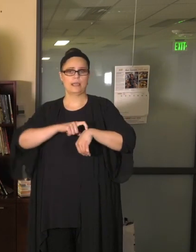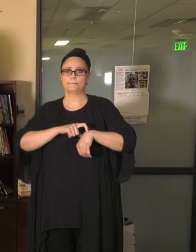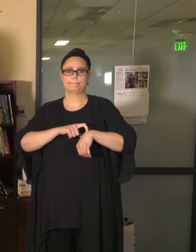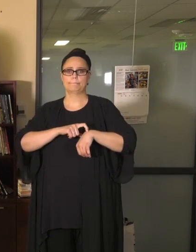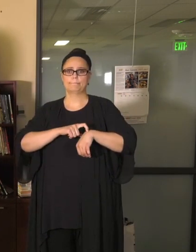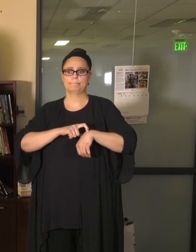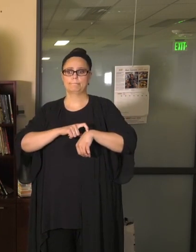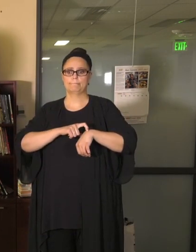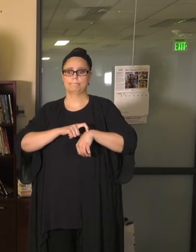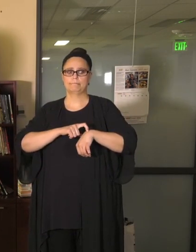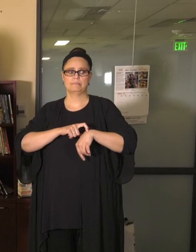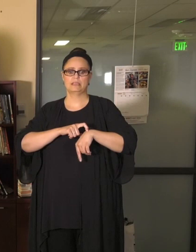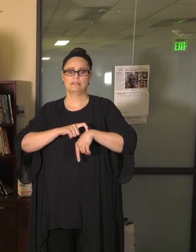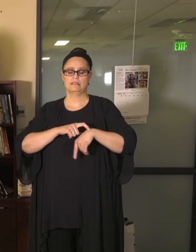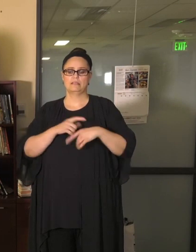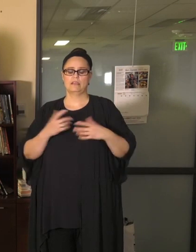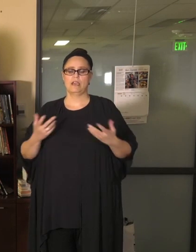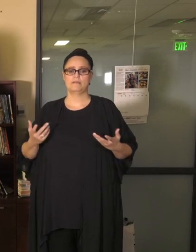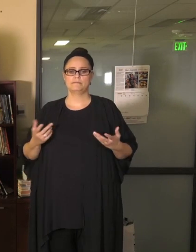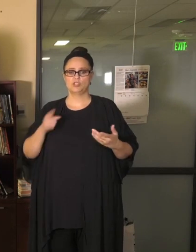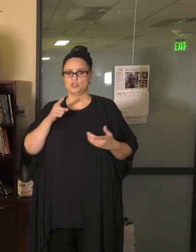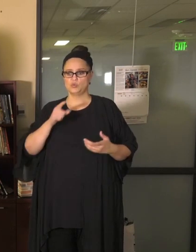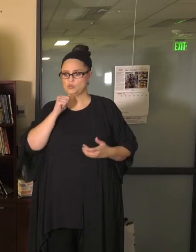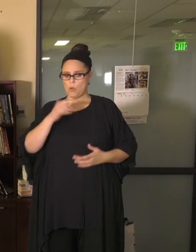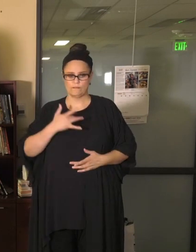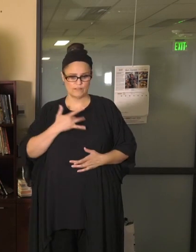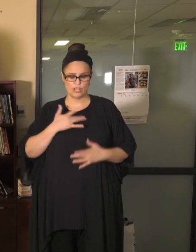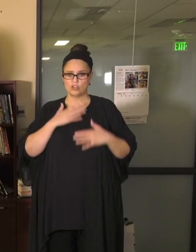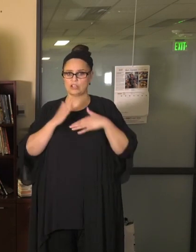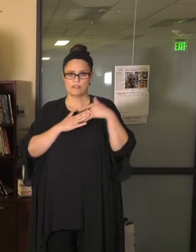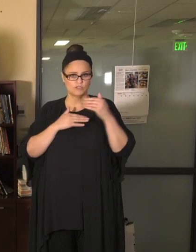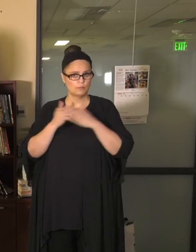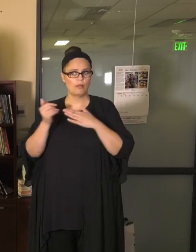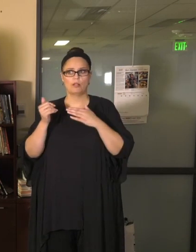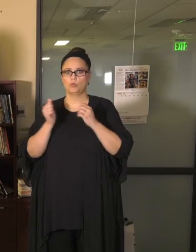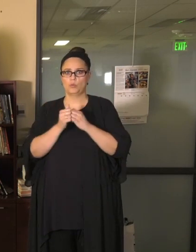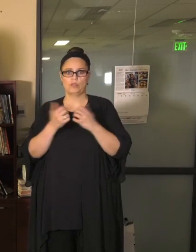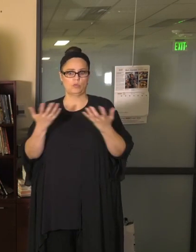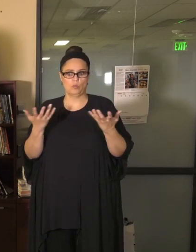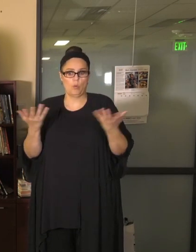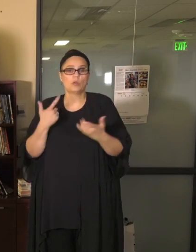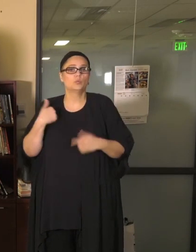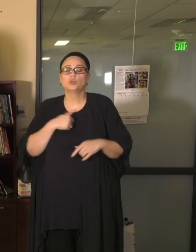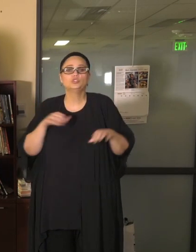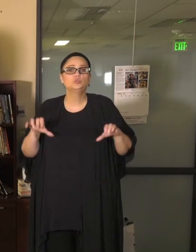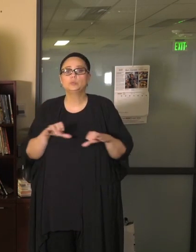outside of this, you don't feel comfortable with the direction that we're going, whether you still question